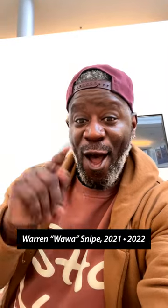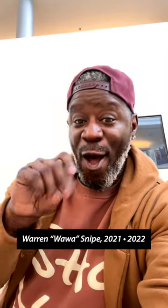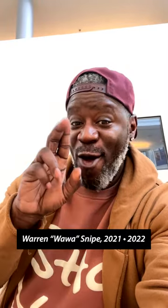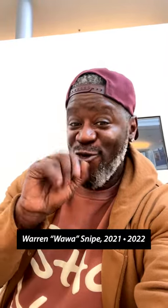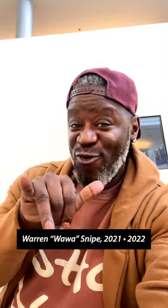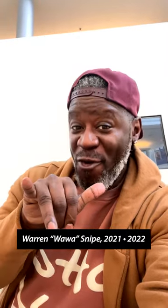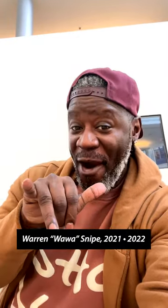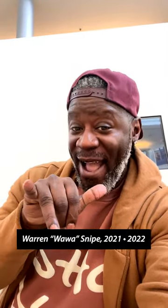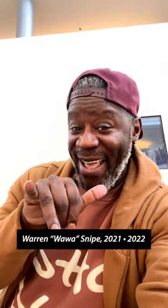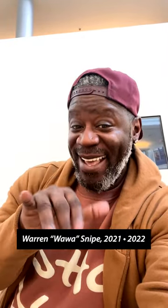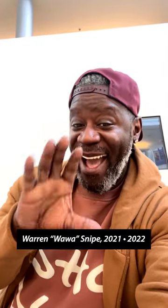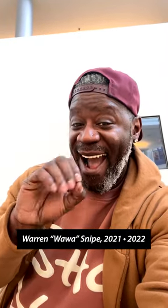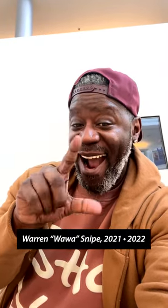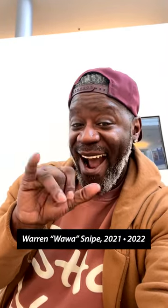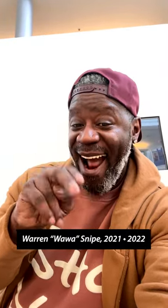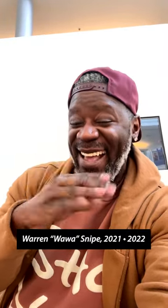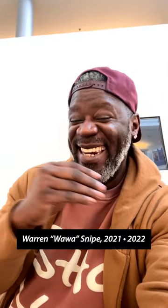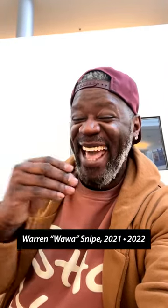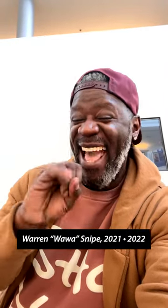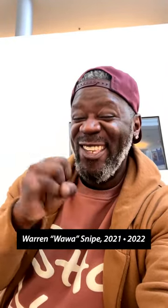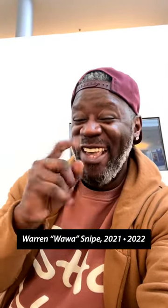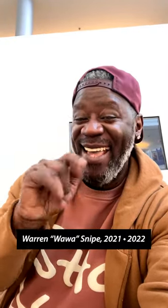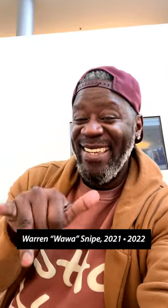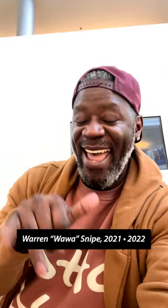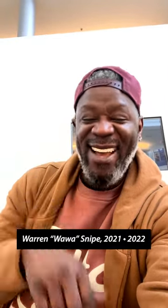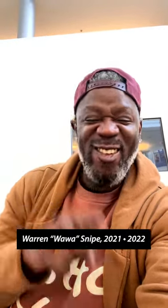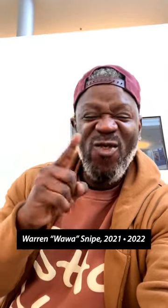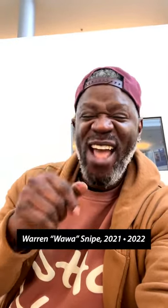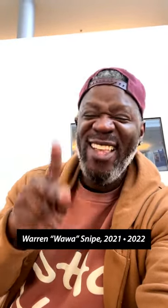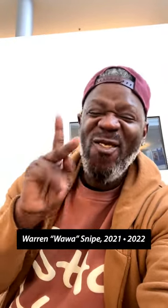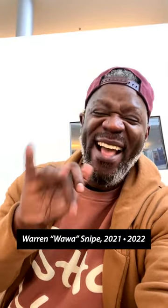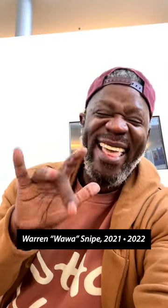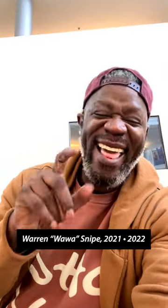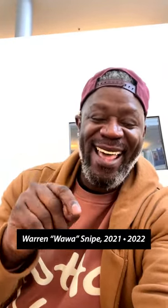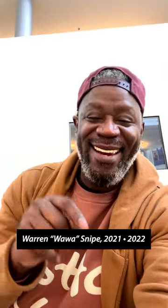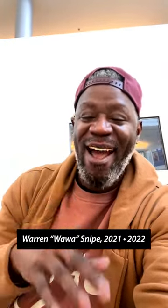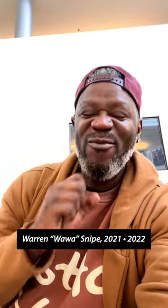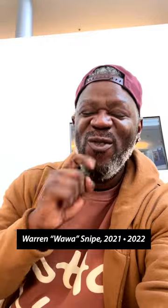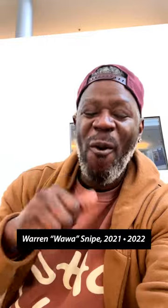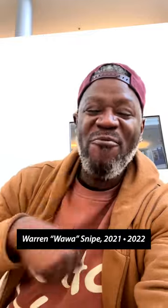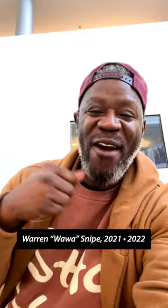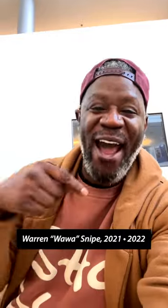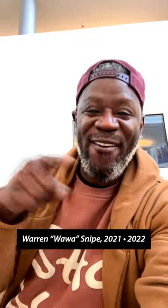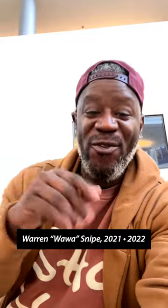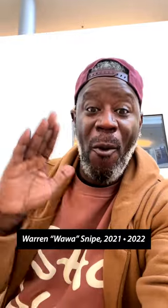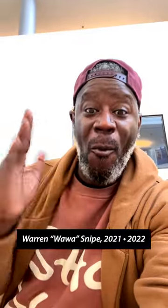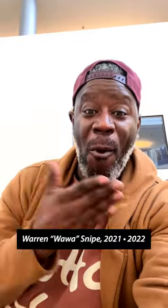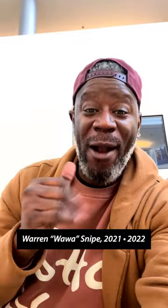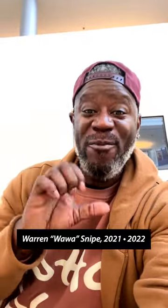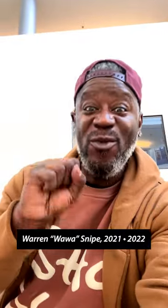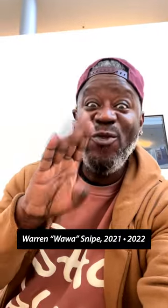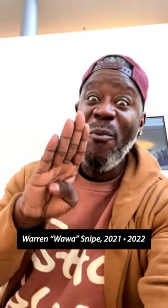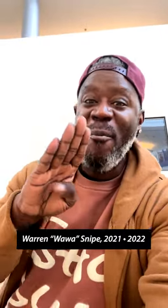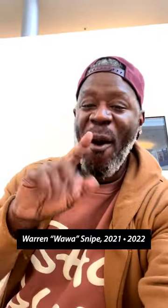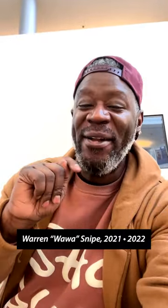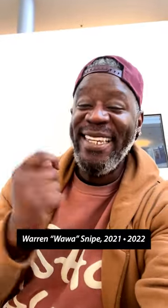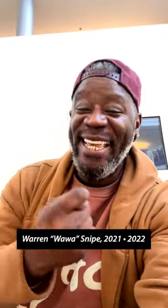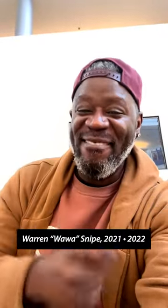Troy, Colin, and JTay! You guys are gonna kill it! I’m so proud of you. Welcome to the Super Bowl team!